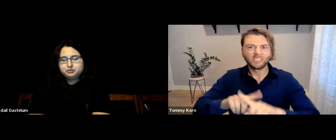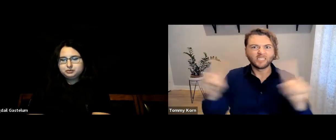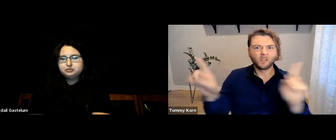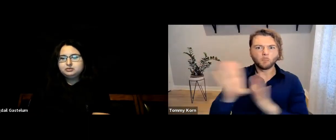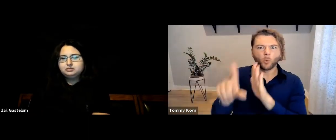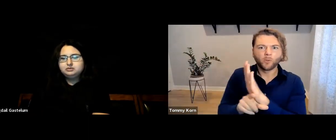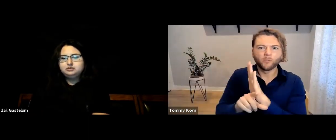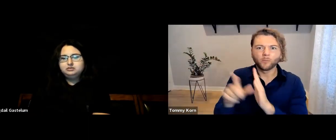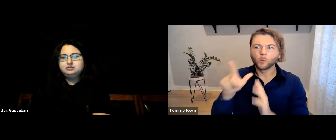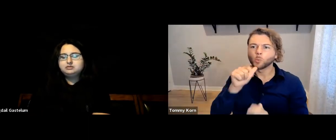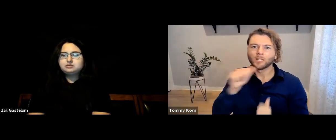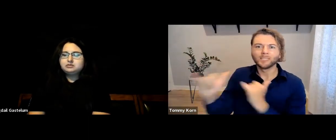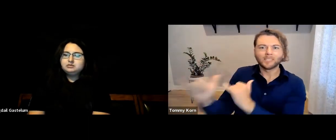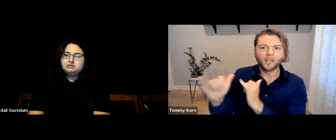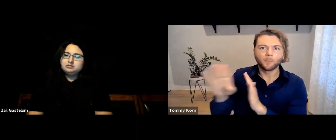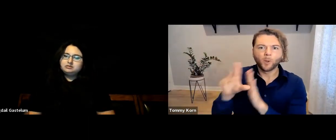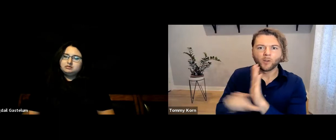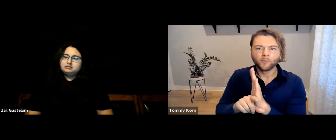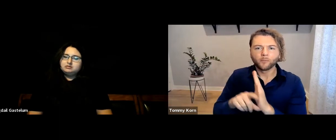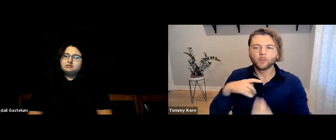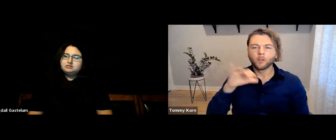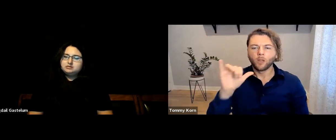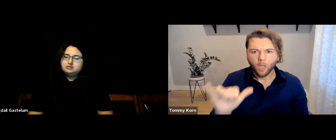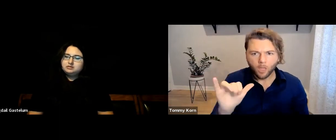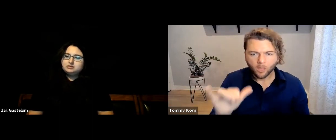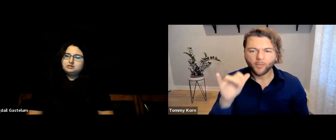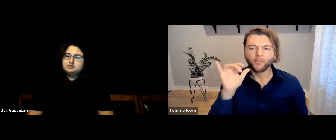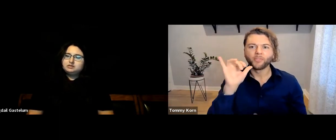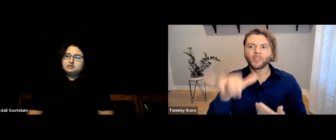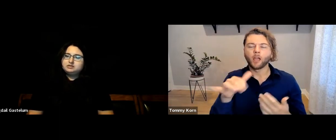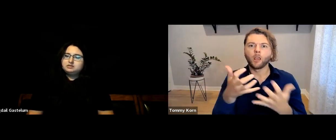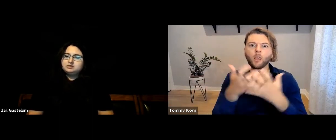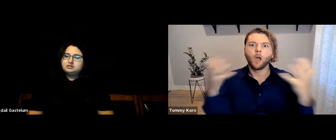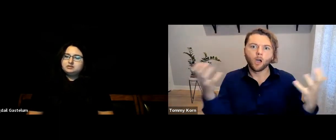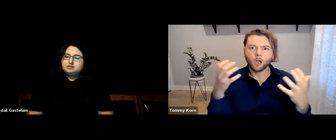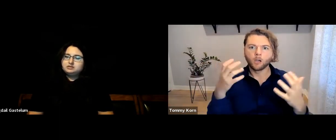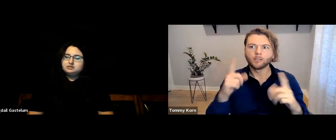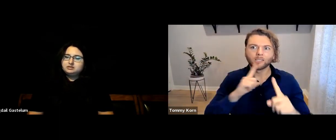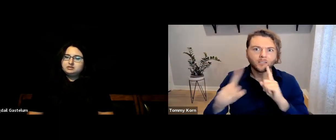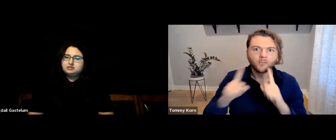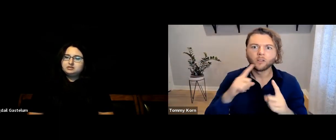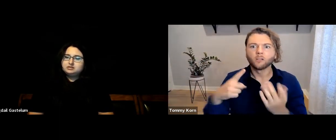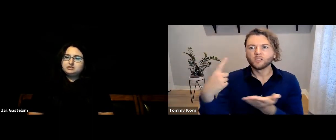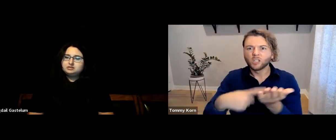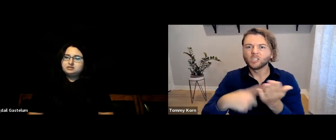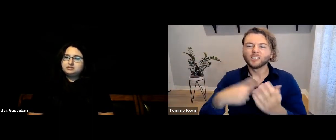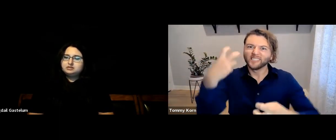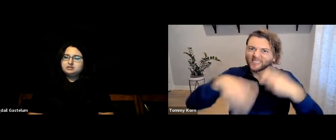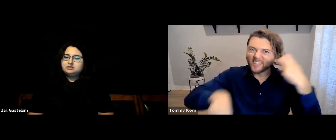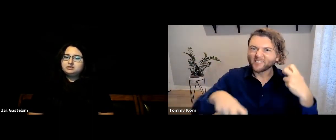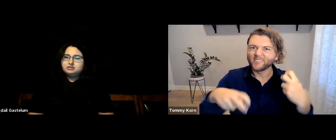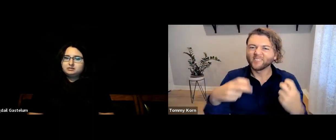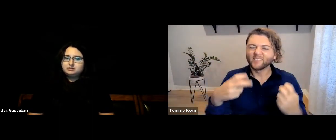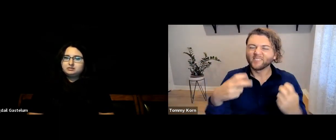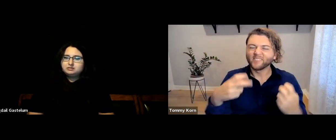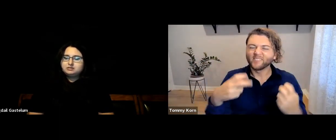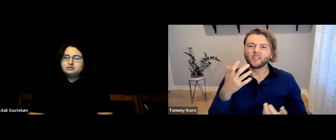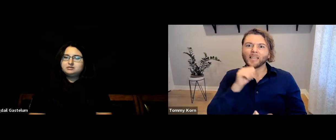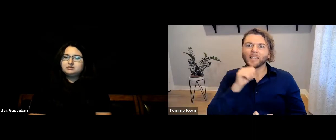who have different backgrounds than me. It was a really difficult realization that led to many challenging conversations.